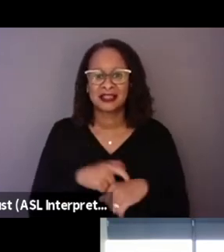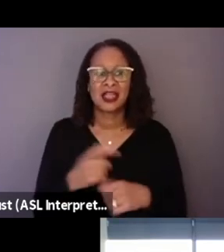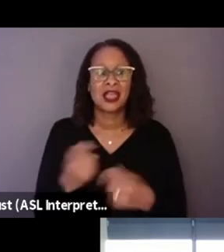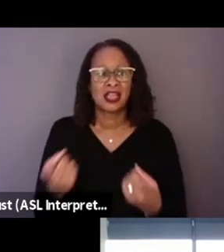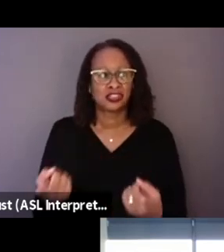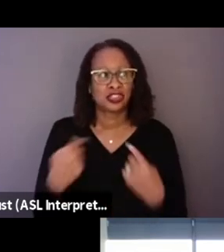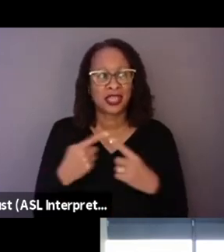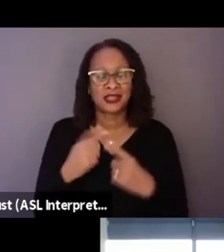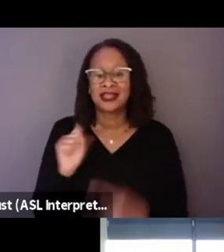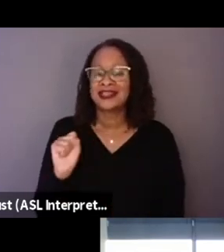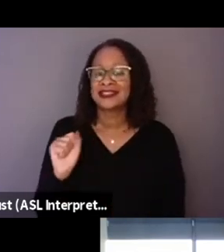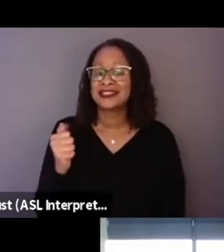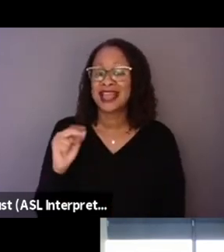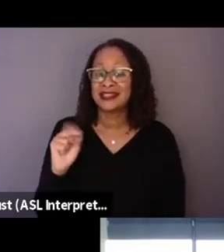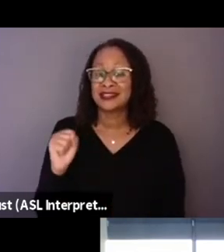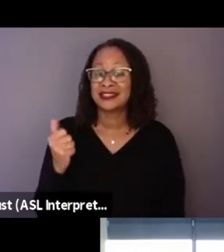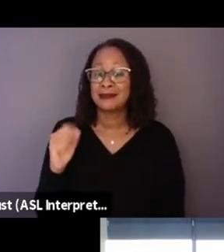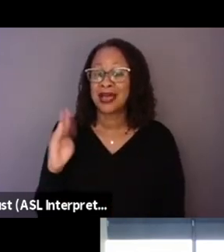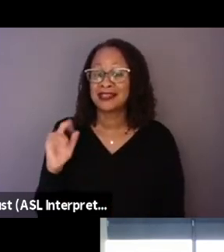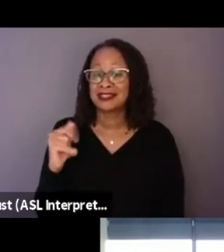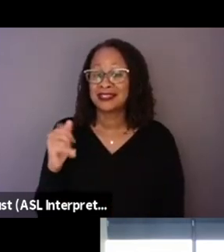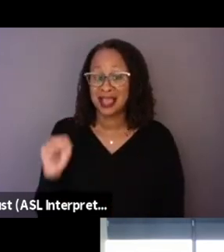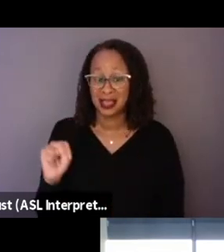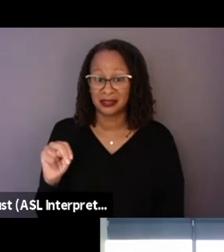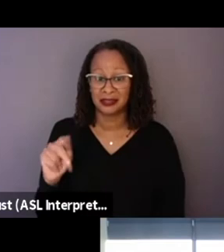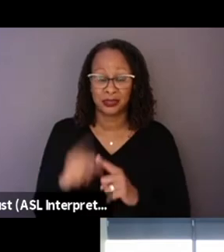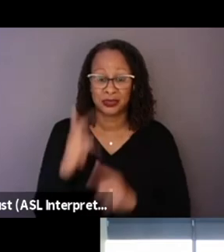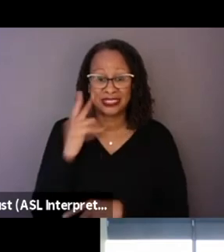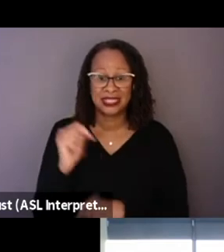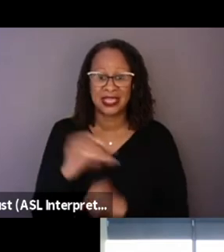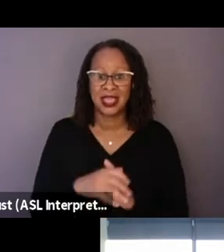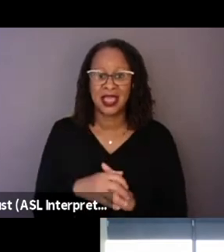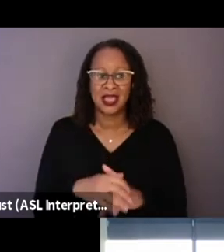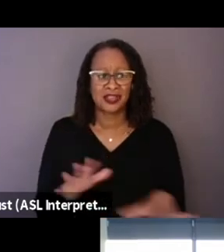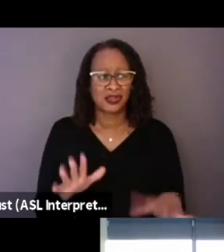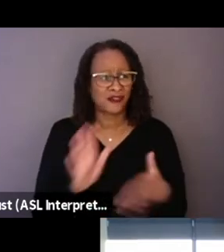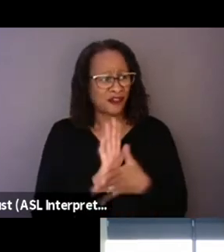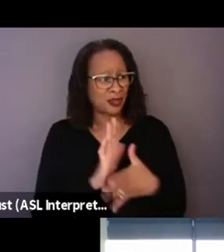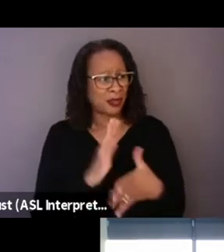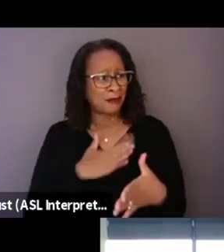and she was like, "you've shown me my own life in a way that I,"